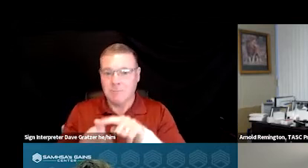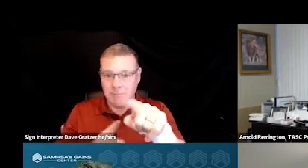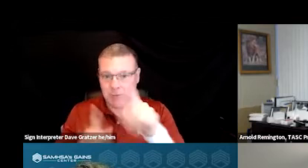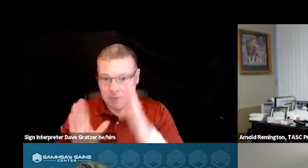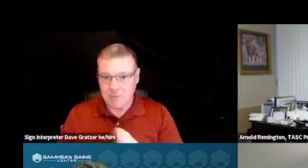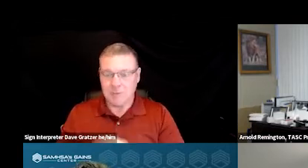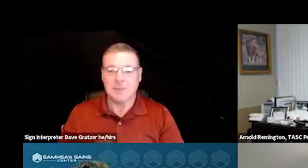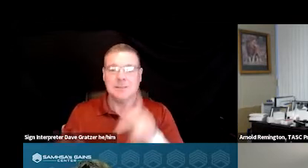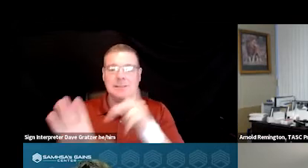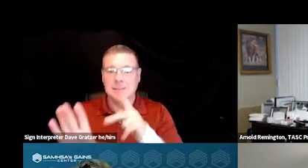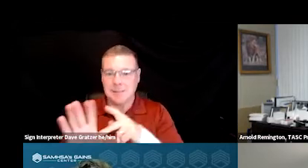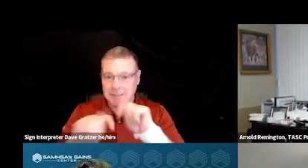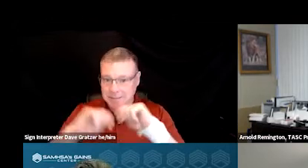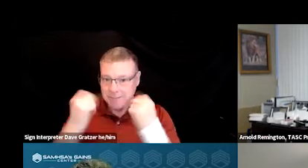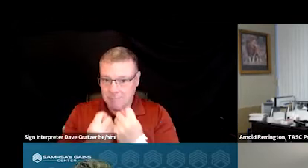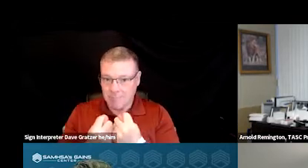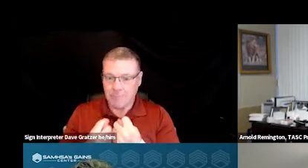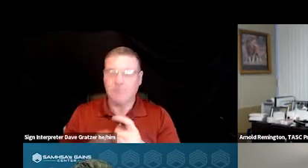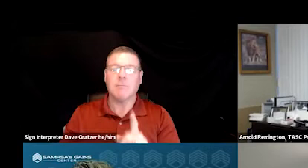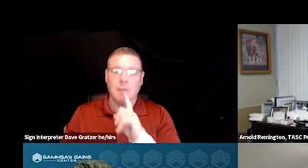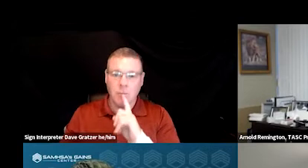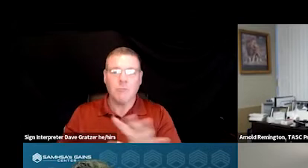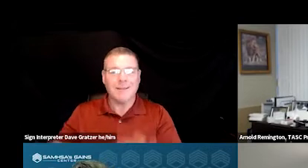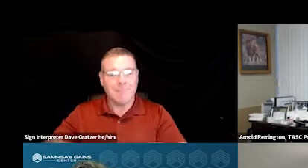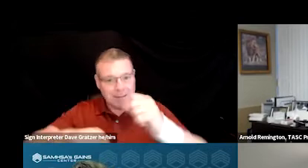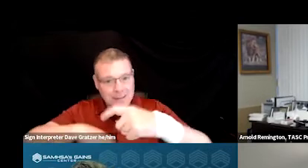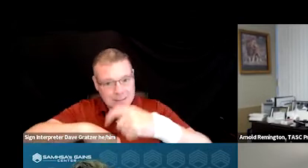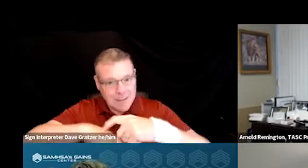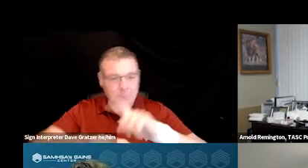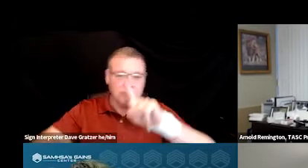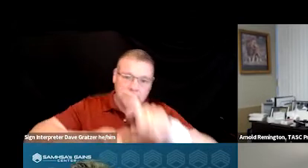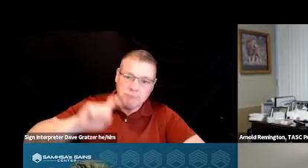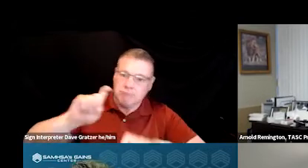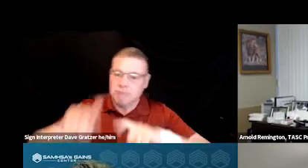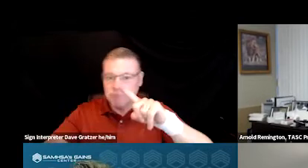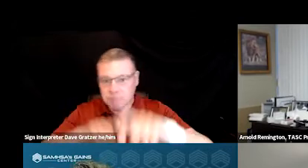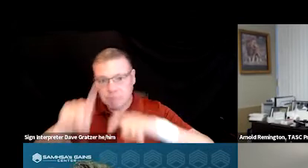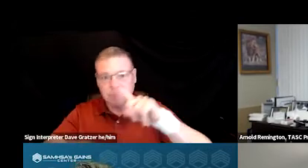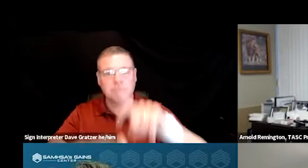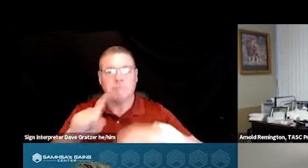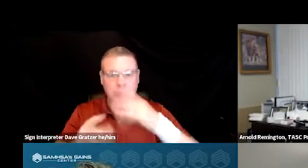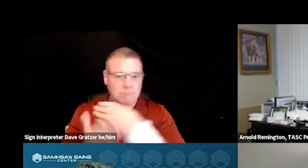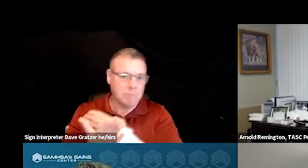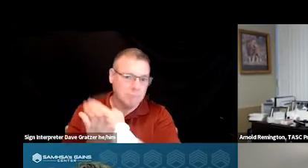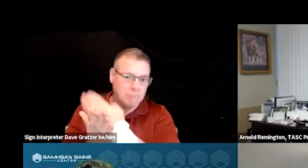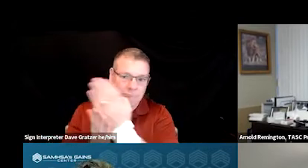our psychiatry team could really take time, really ask questions over a period of hours to really